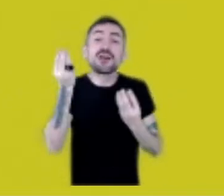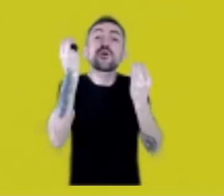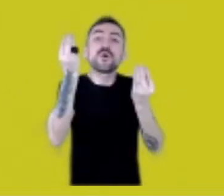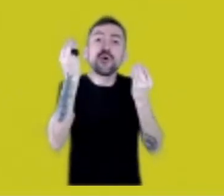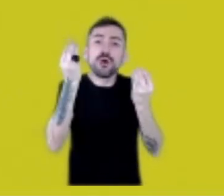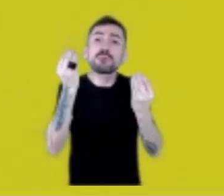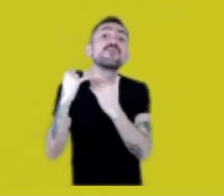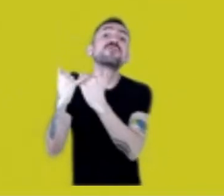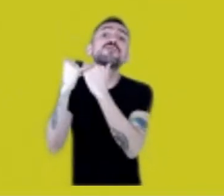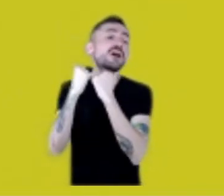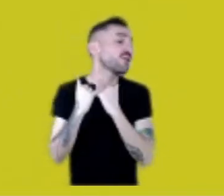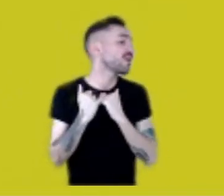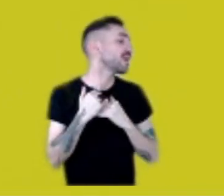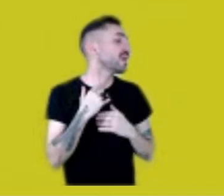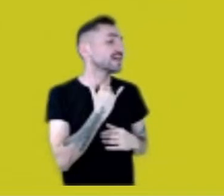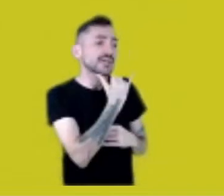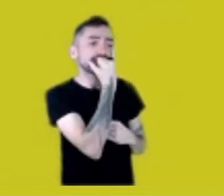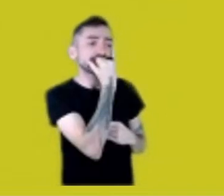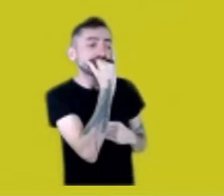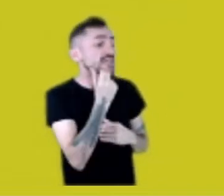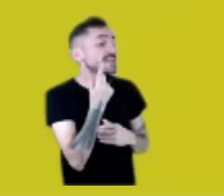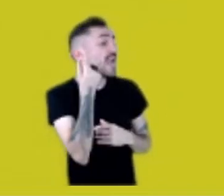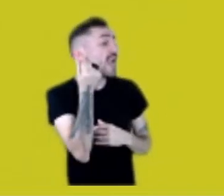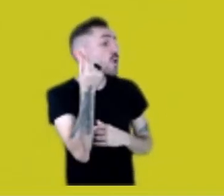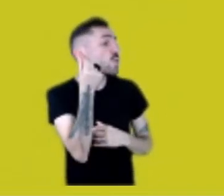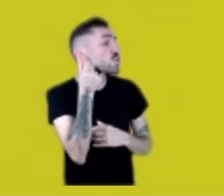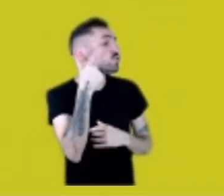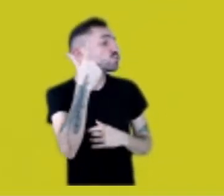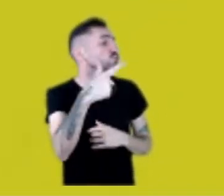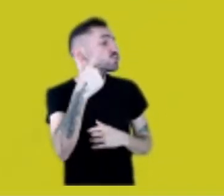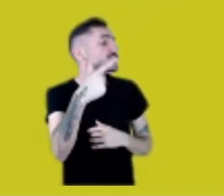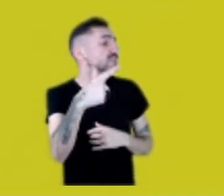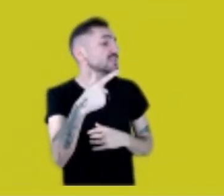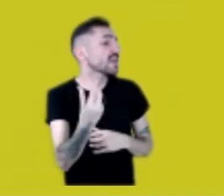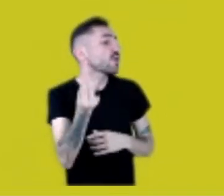they didn’t have resources, money, to bring in Native representatives.